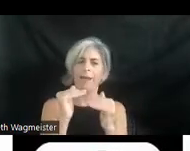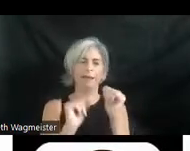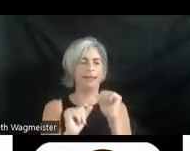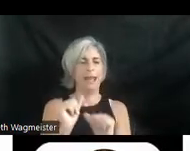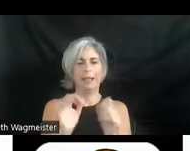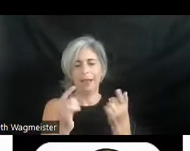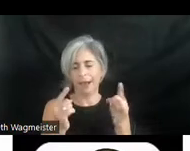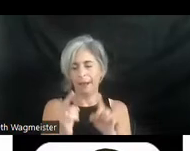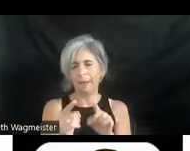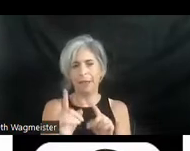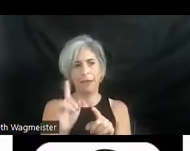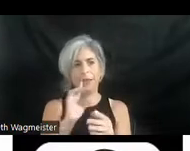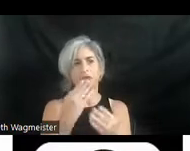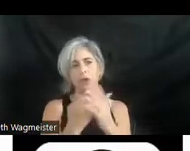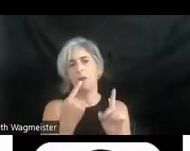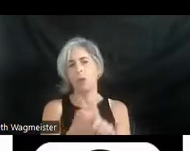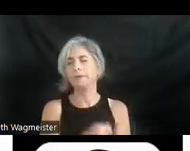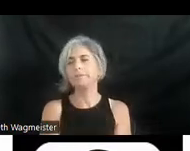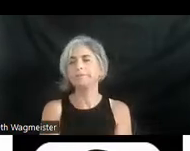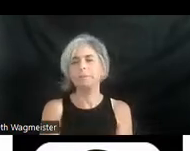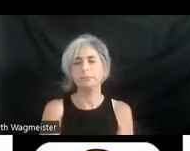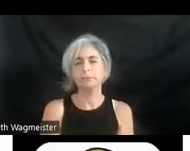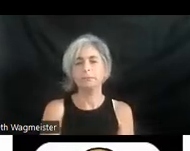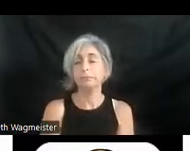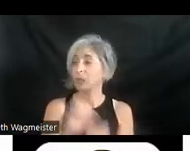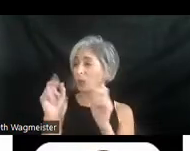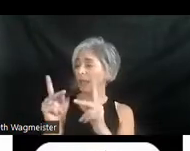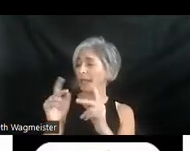And I think you made a good point though. >> SAMANTHA EVANS: Okay. Joel, the next question